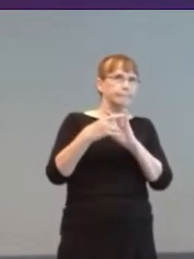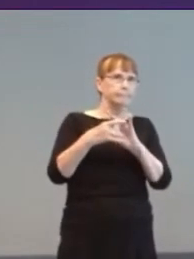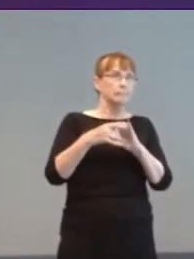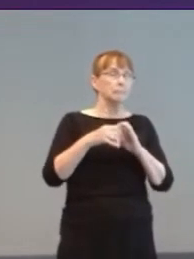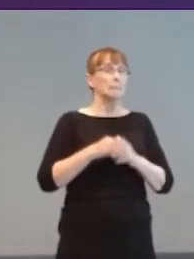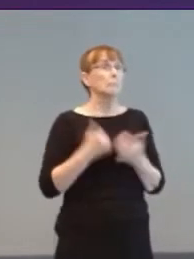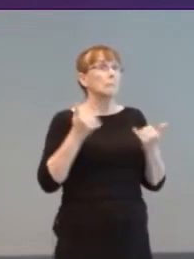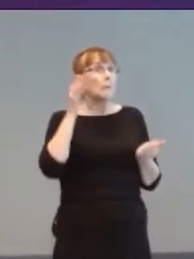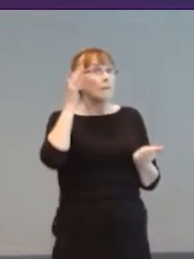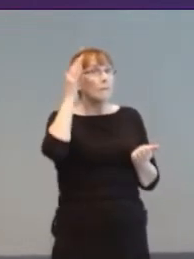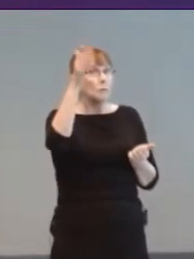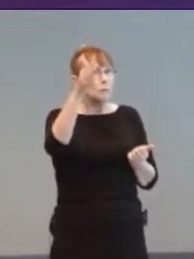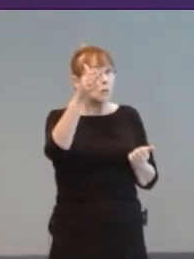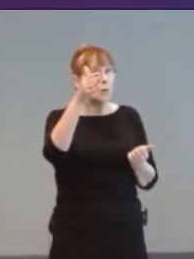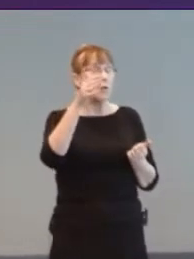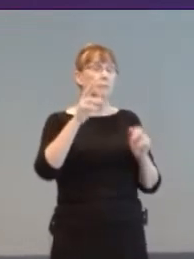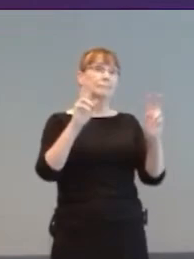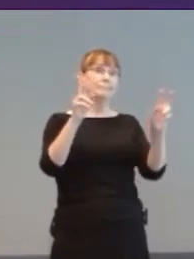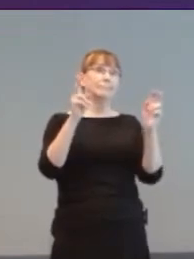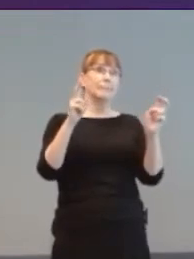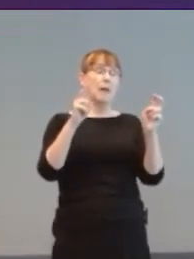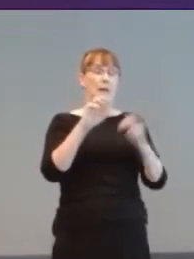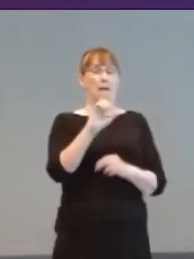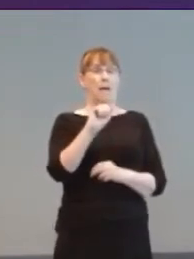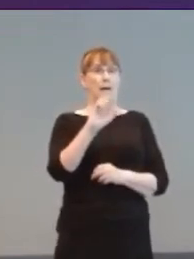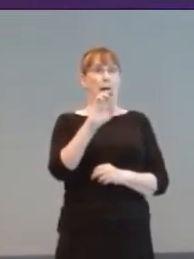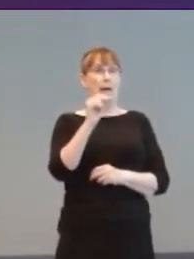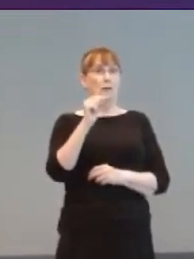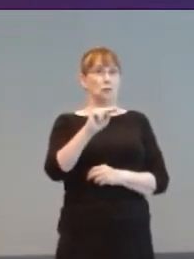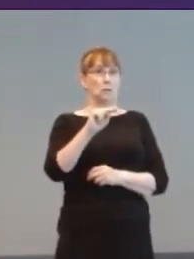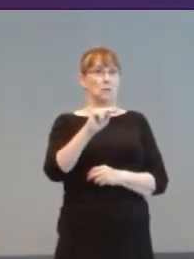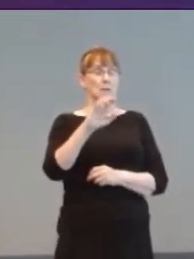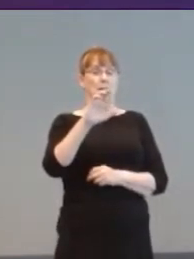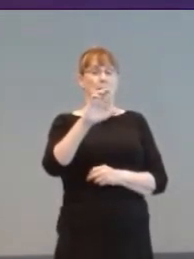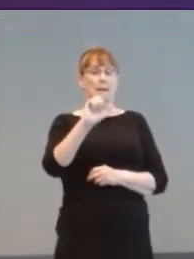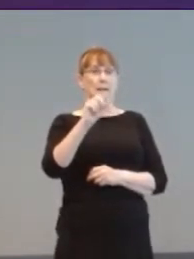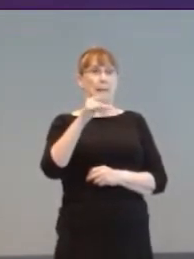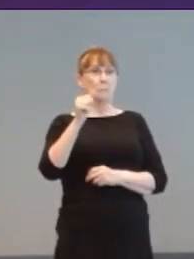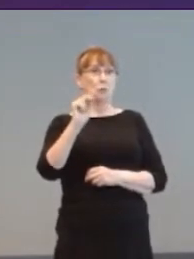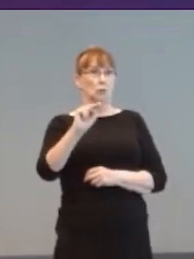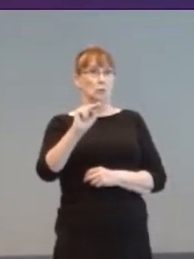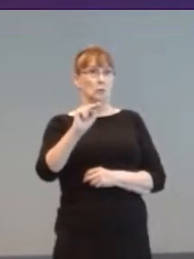Action Captions, that try to convey sound with artistic text, are common to see in comics,